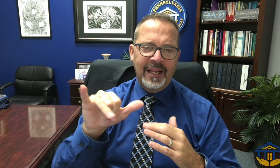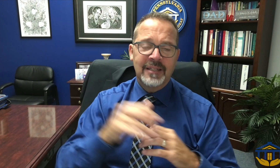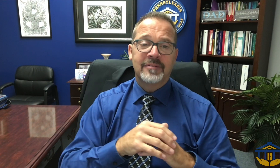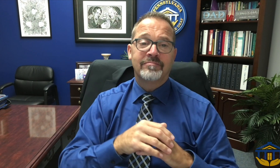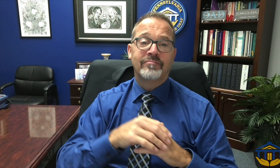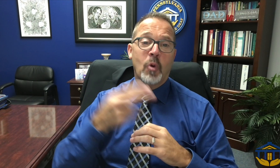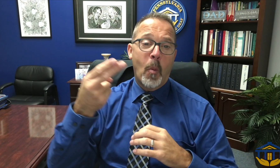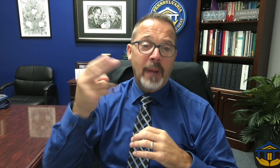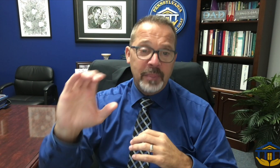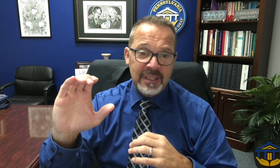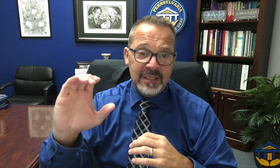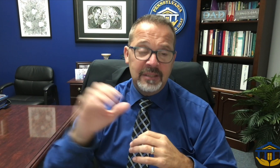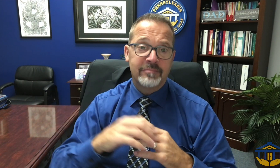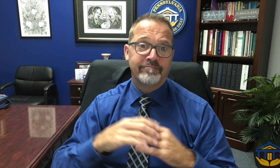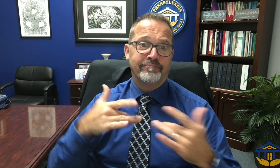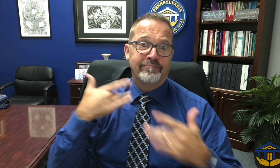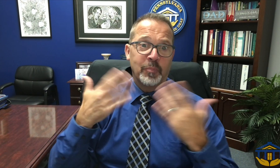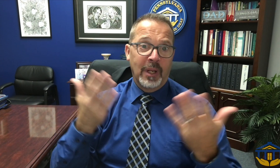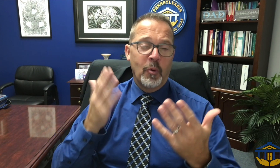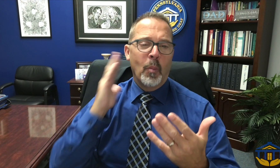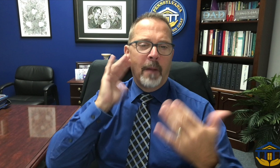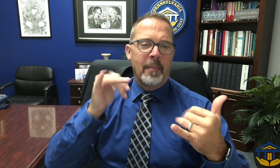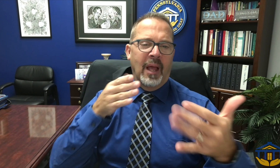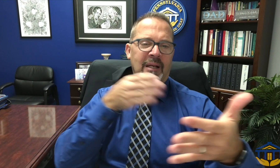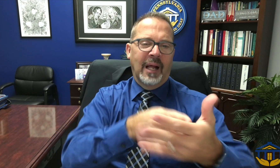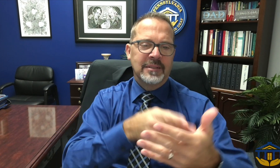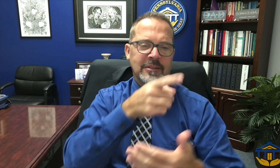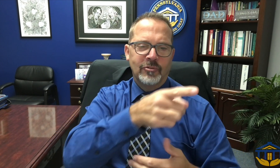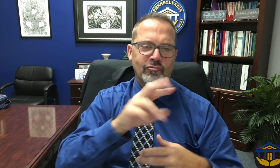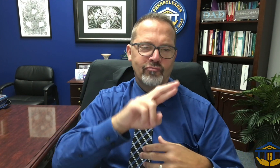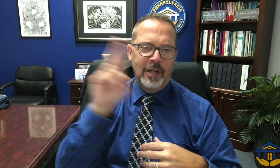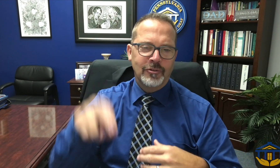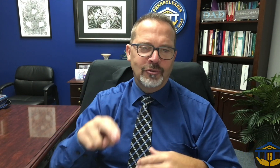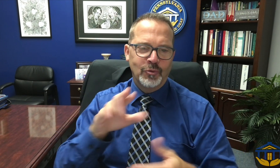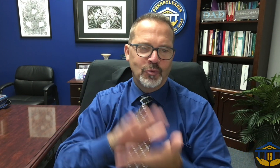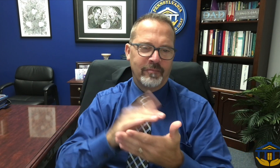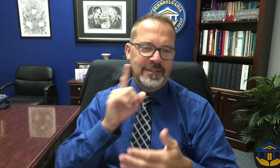and Community Day. That will be very exciting. Our sports teams will be playing against the